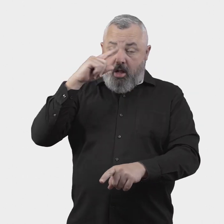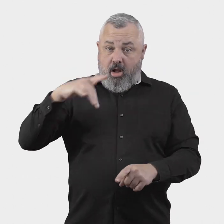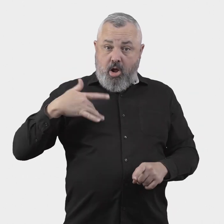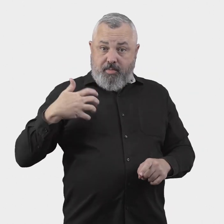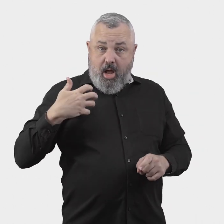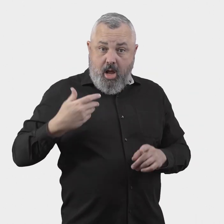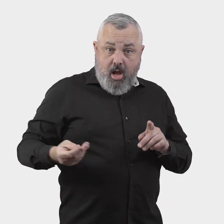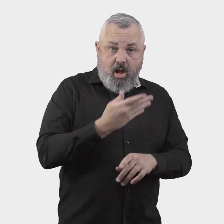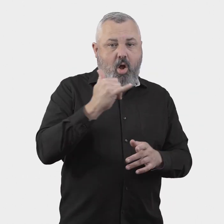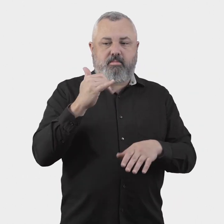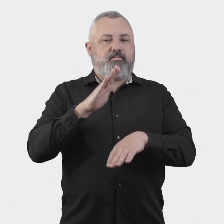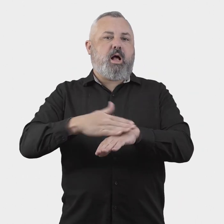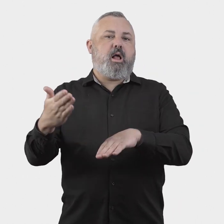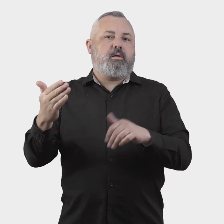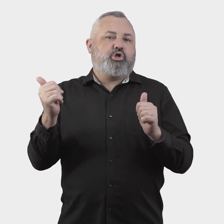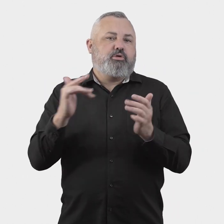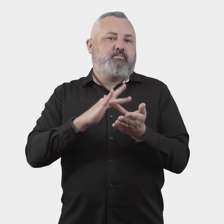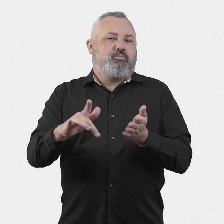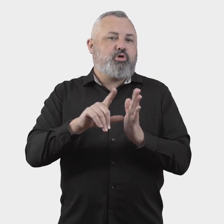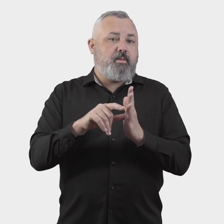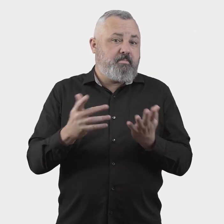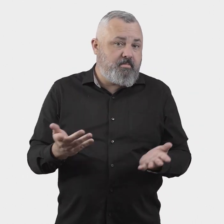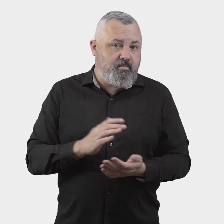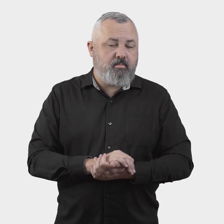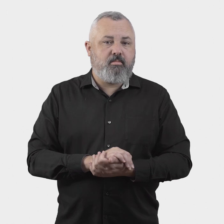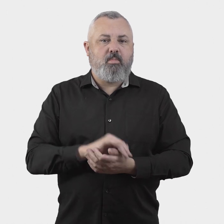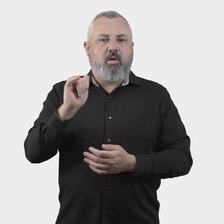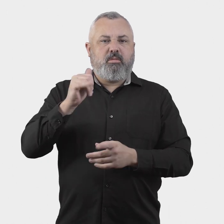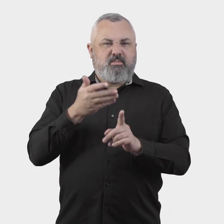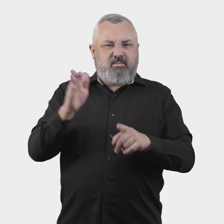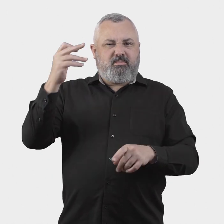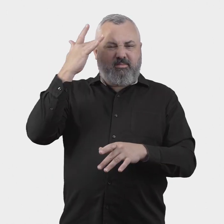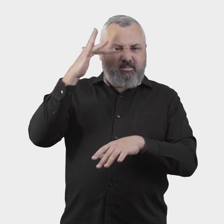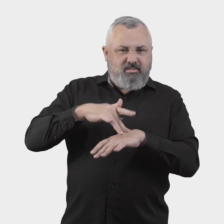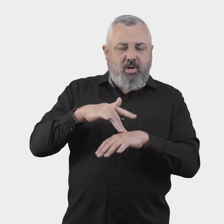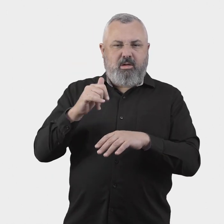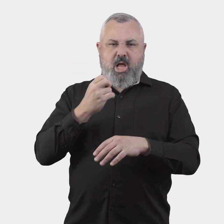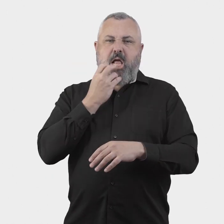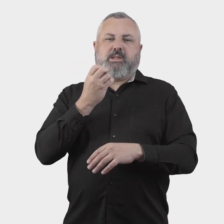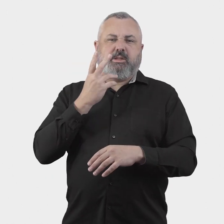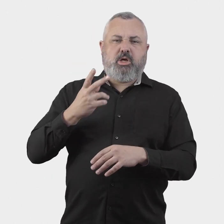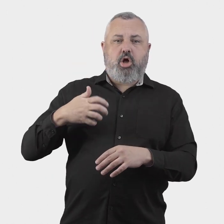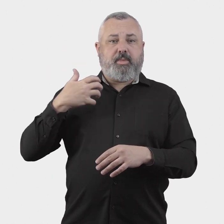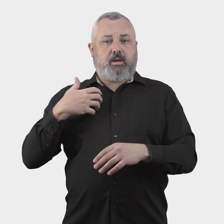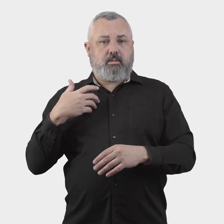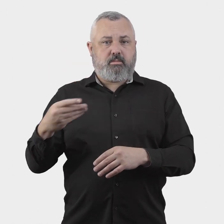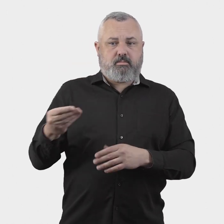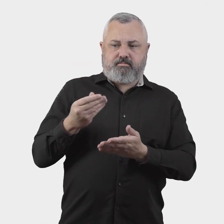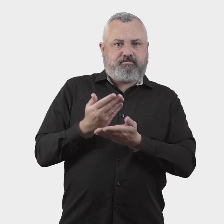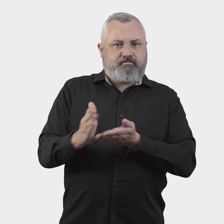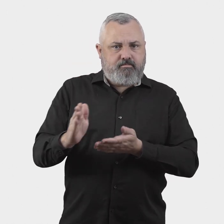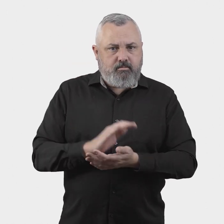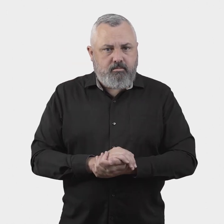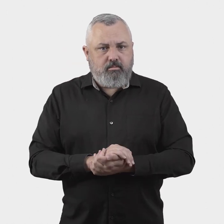made after a certain period of time has elapsed, frivolous or vexatious complaints, complaints that are the